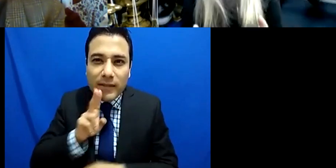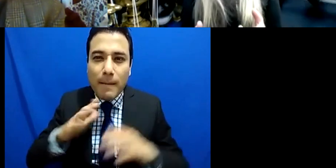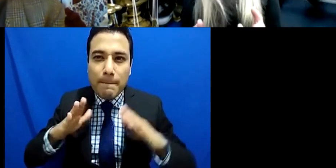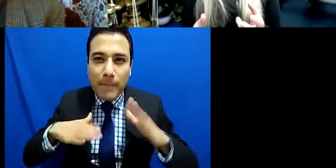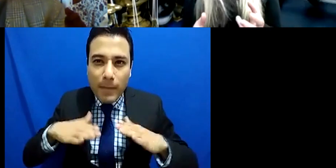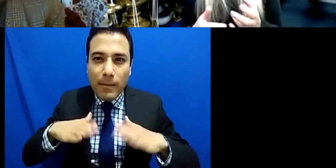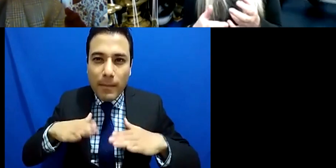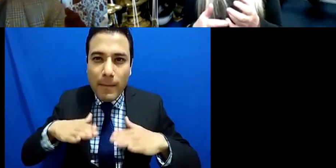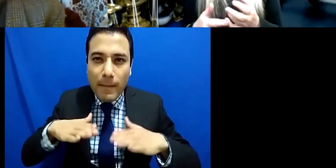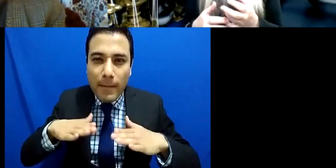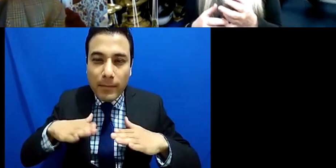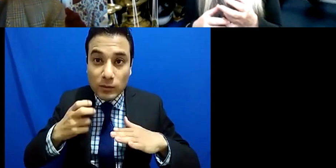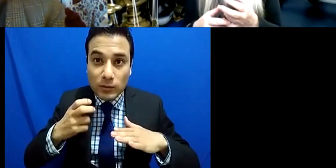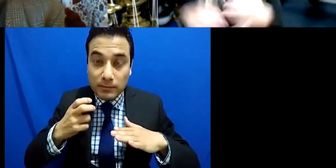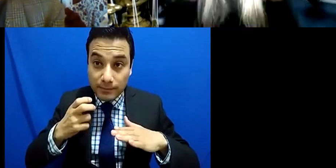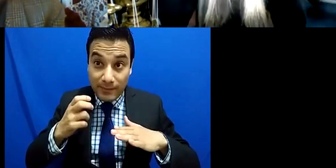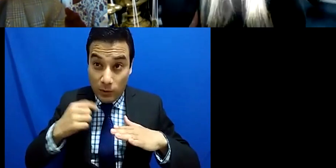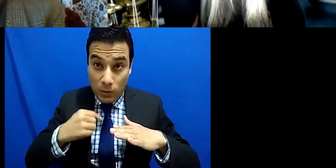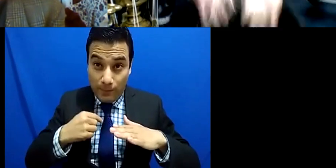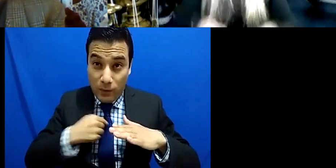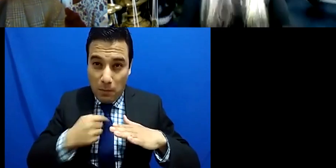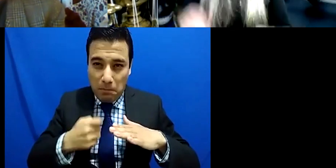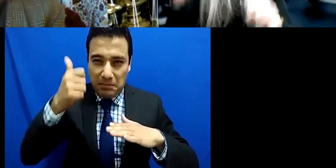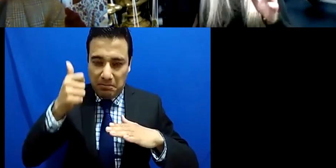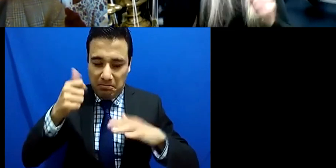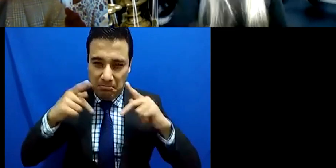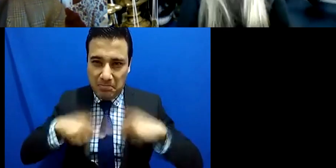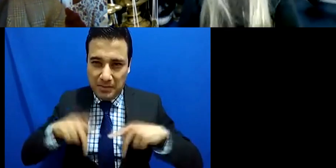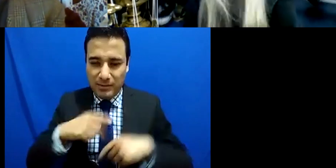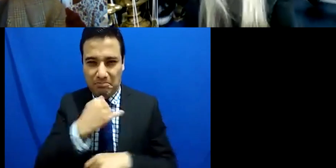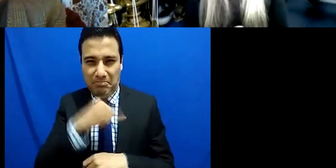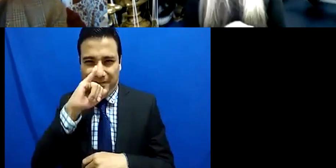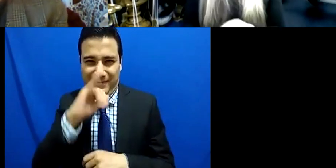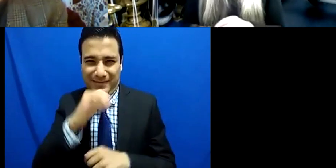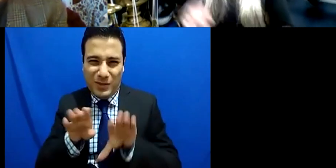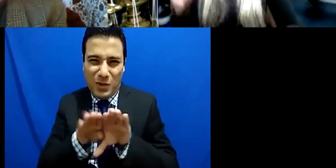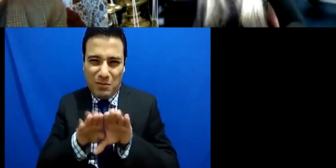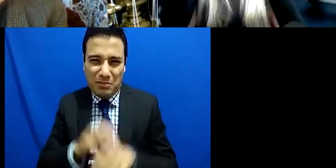you know or people might say oh you got no, you never play a conga like that and you mustn't